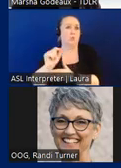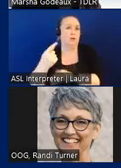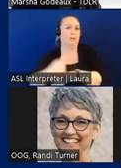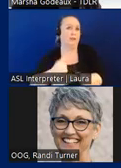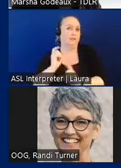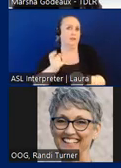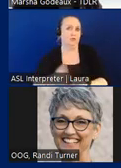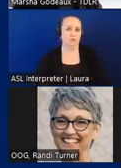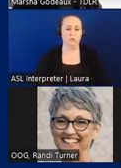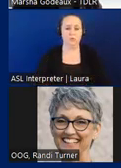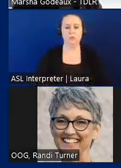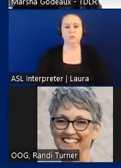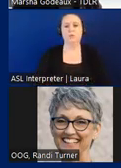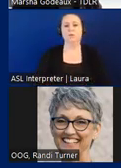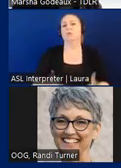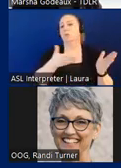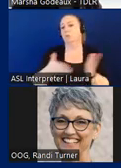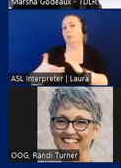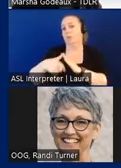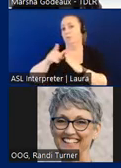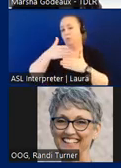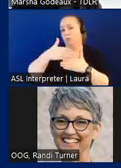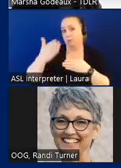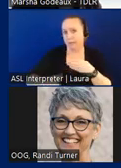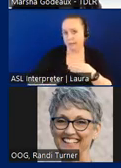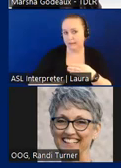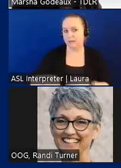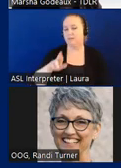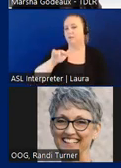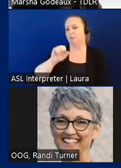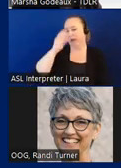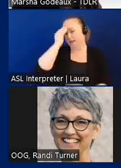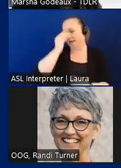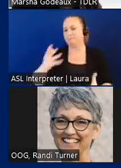so once the plan review is completed the RAS will notify the owner of any findings or concerns.